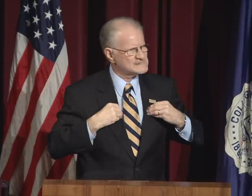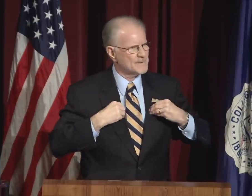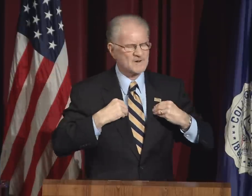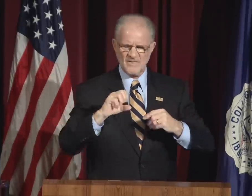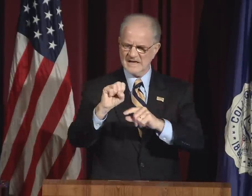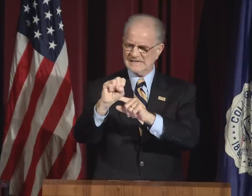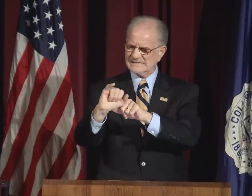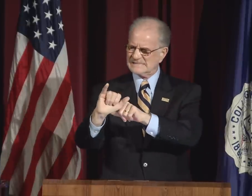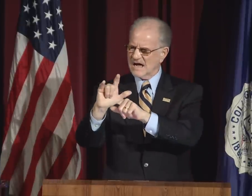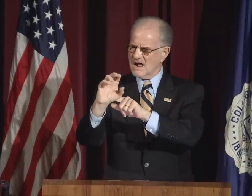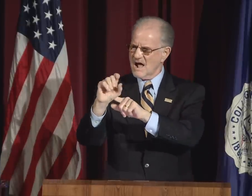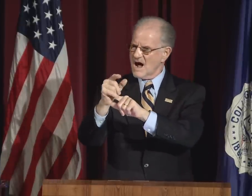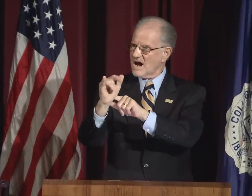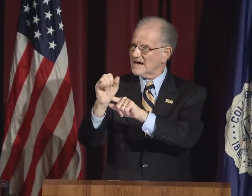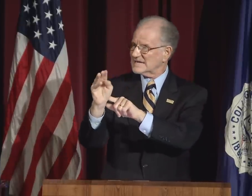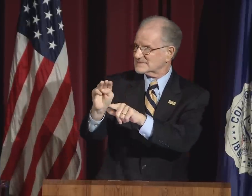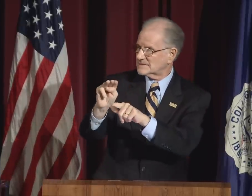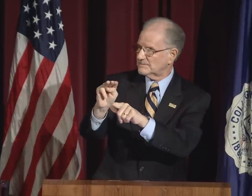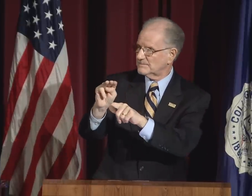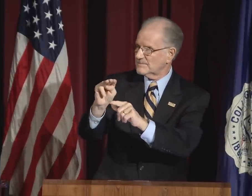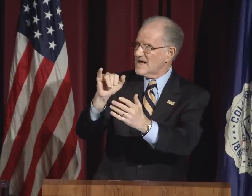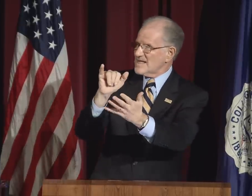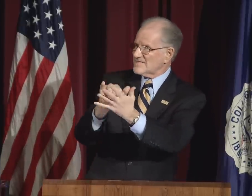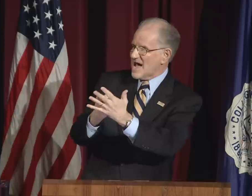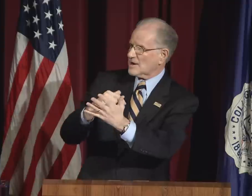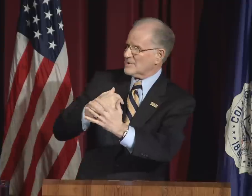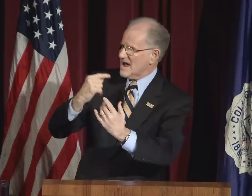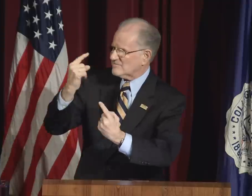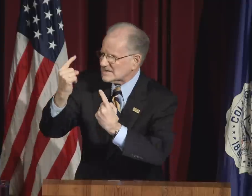Therefore, I hope we have accepted the syllogism